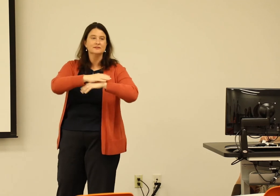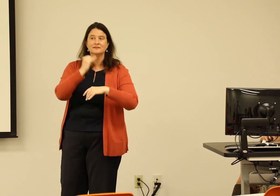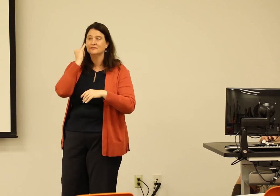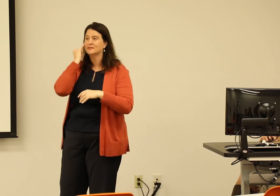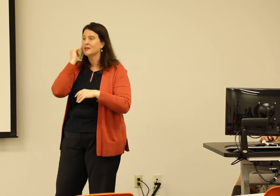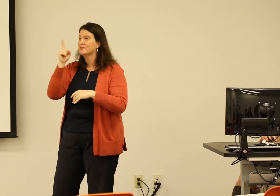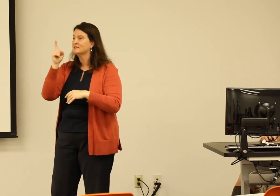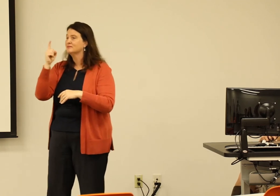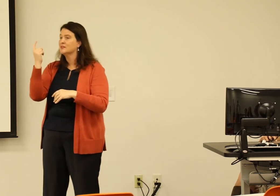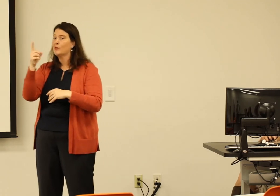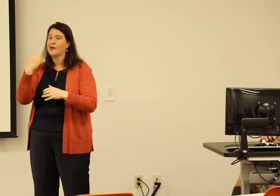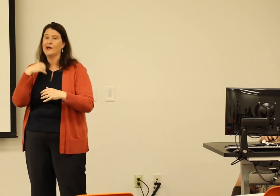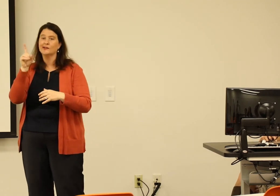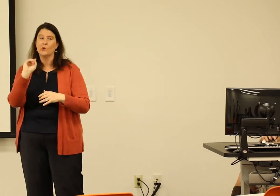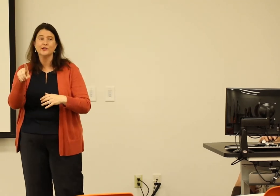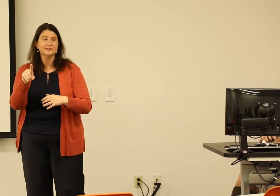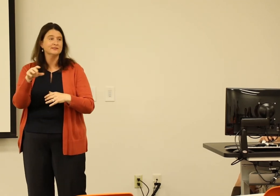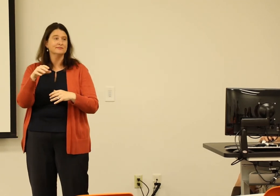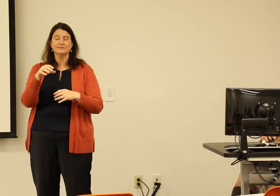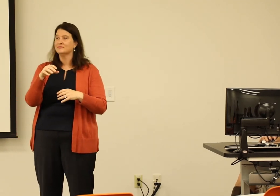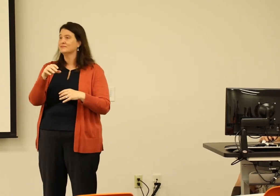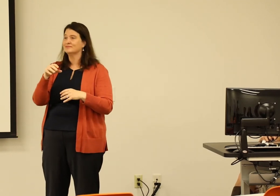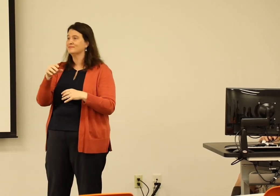There's the virtual help desk. If somebody has a question,